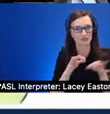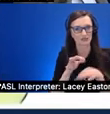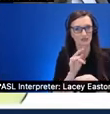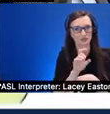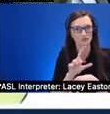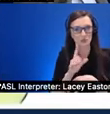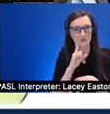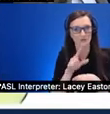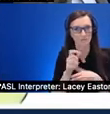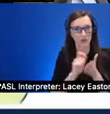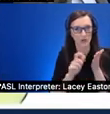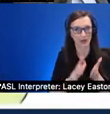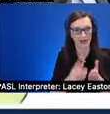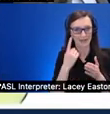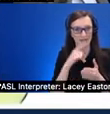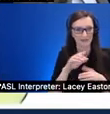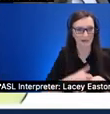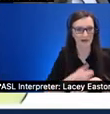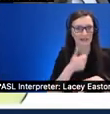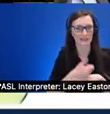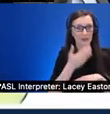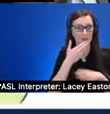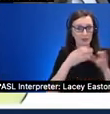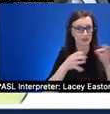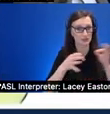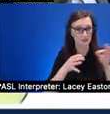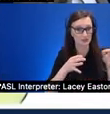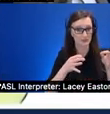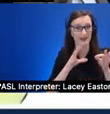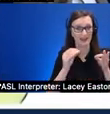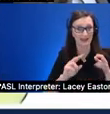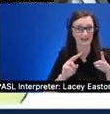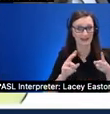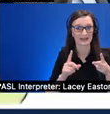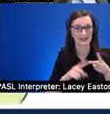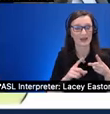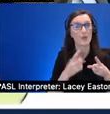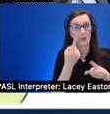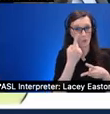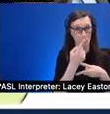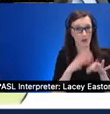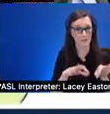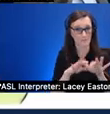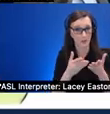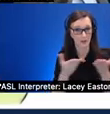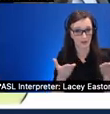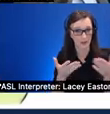good uh descriptions and and you know one key aspect in here is we use a variety of content